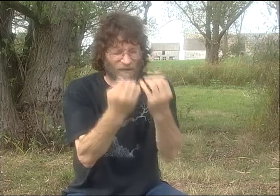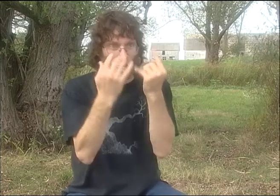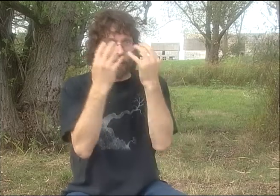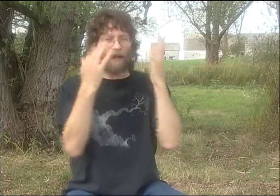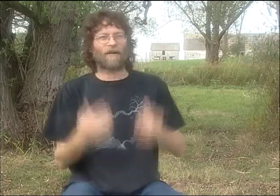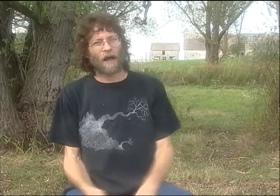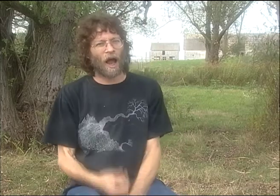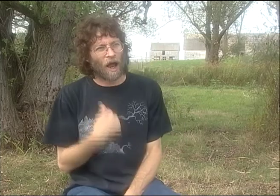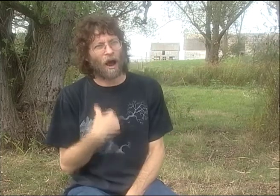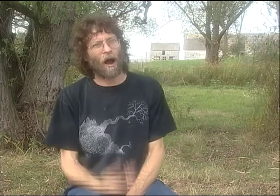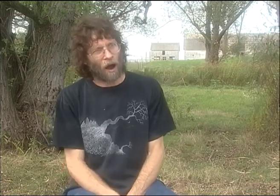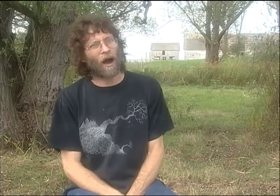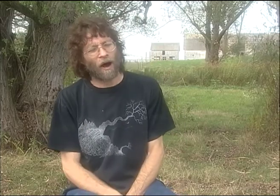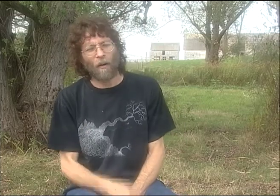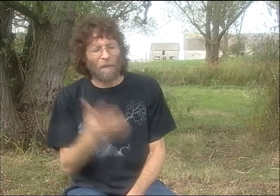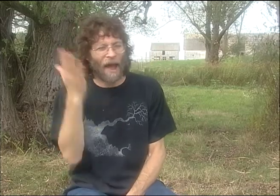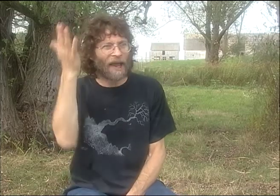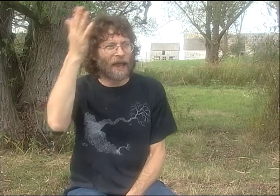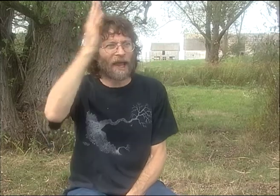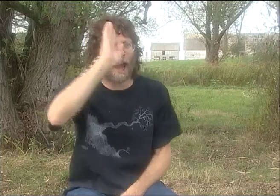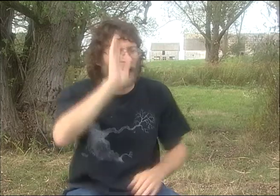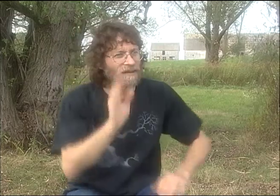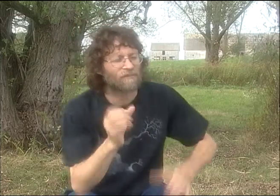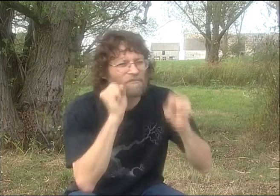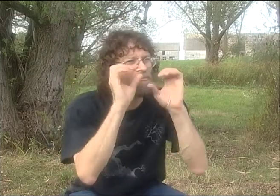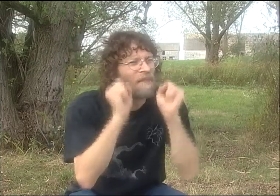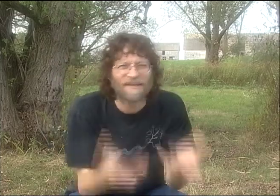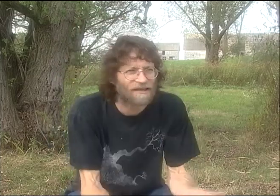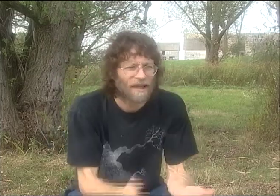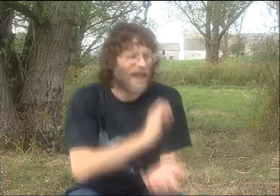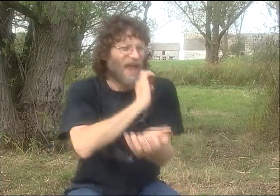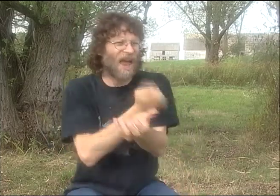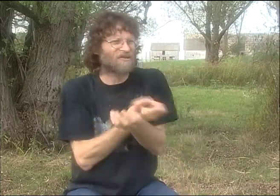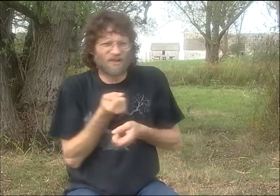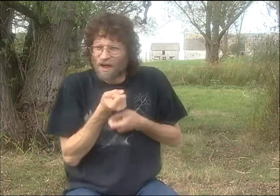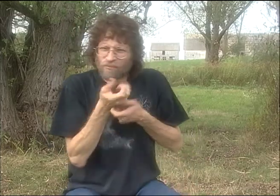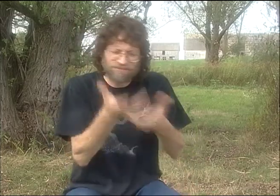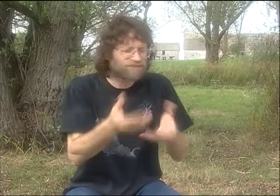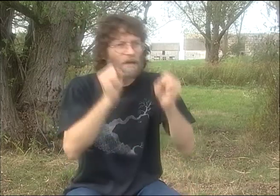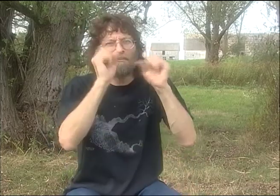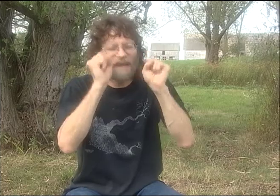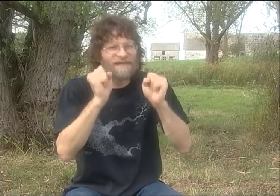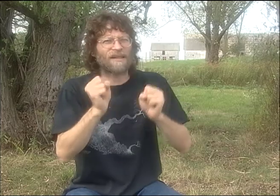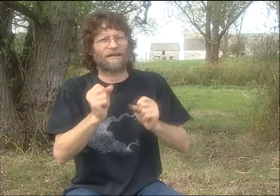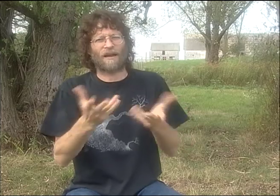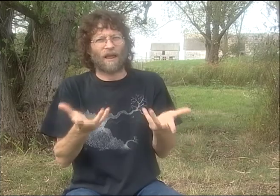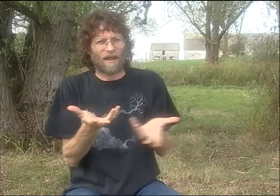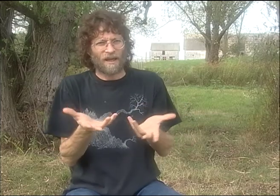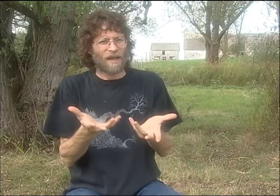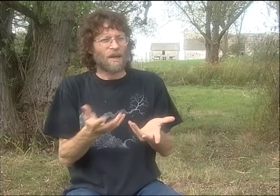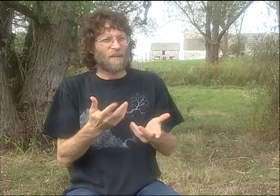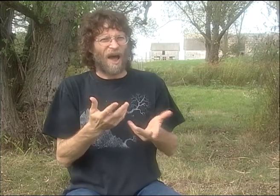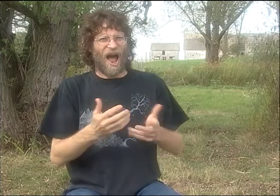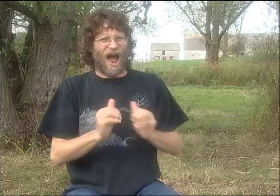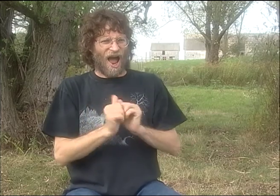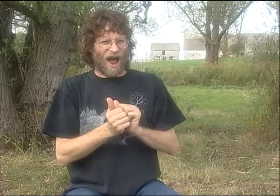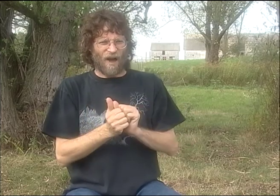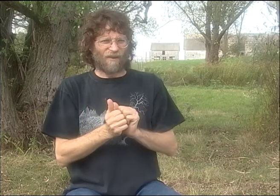PERFORMED THIS THING FOR ME. I WAS MESMERIZED. I THOUGHT, "MY GOD, THIS IS SO AMAZING." THE AMOUNT OF ENERGY THAT HE EXUDED,